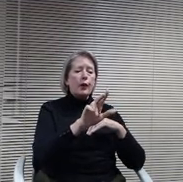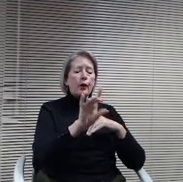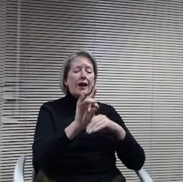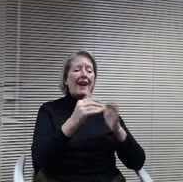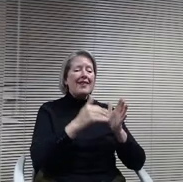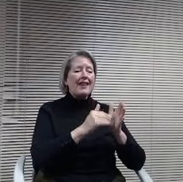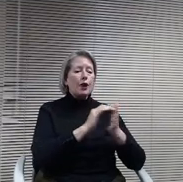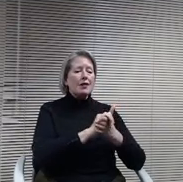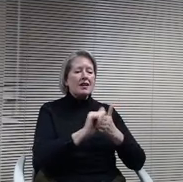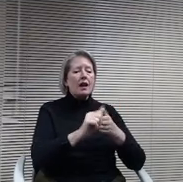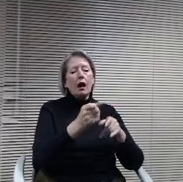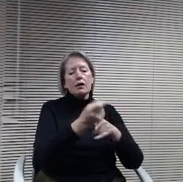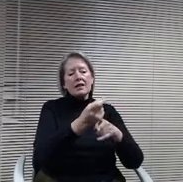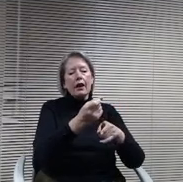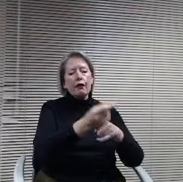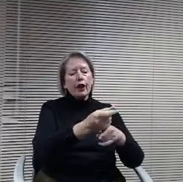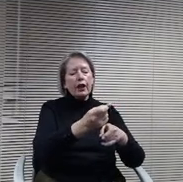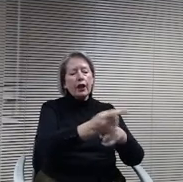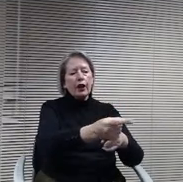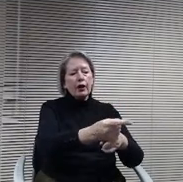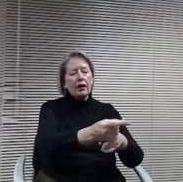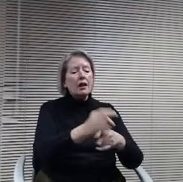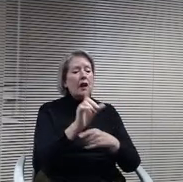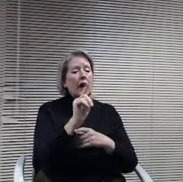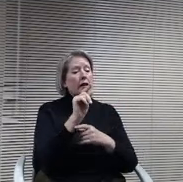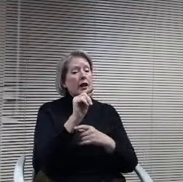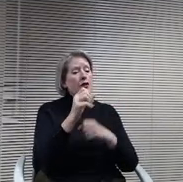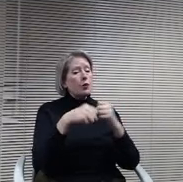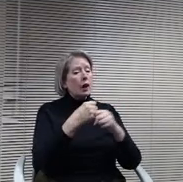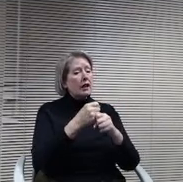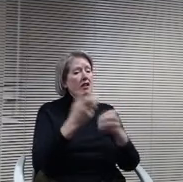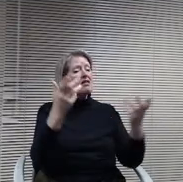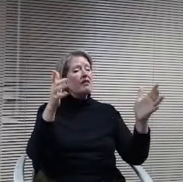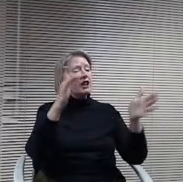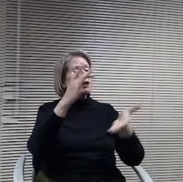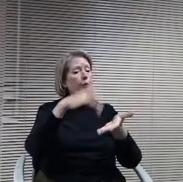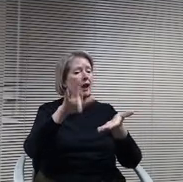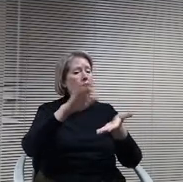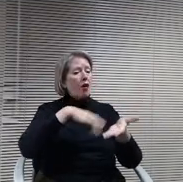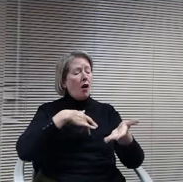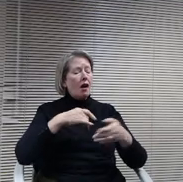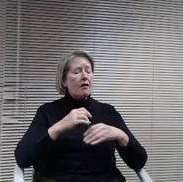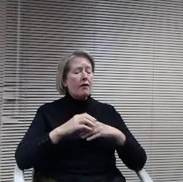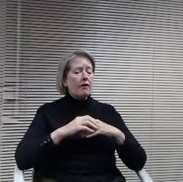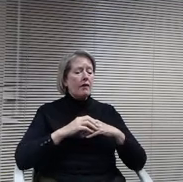and then after 20 years that would go away. We did an analysis of a comparison of.